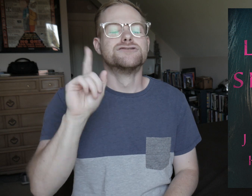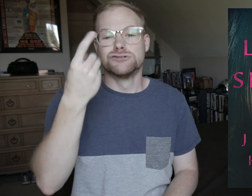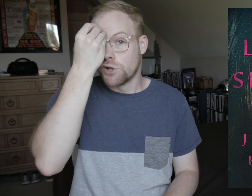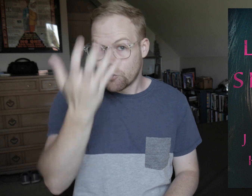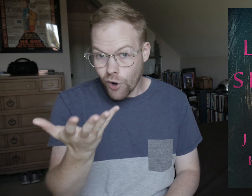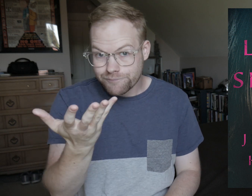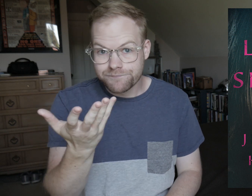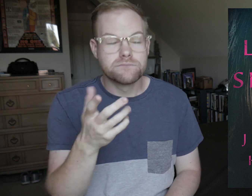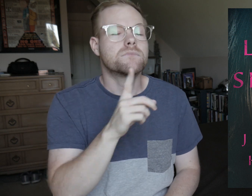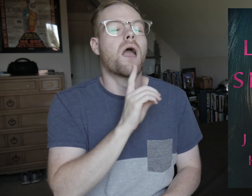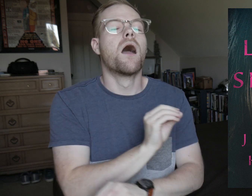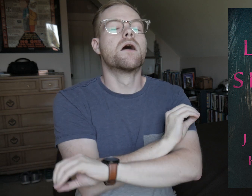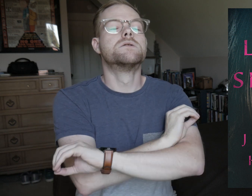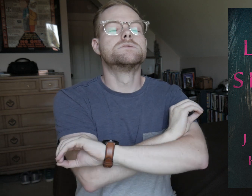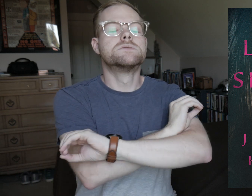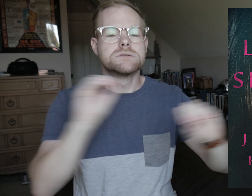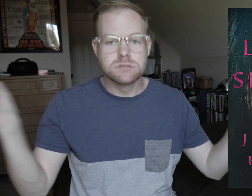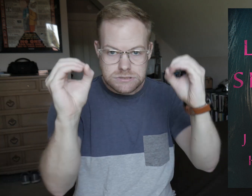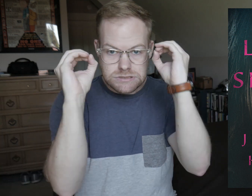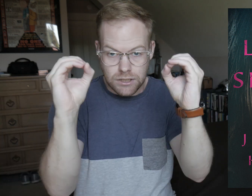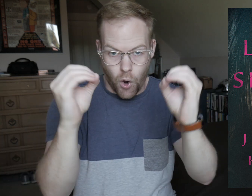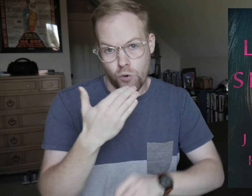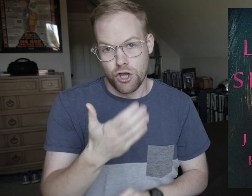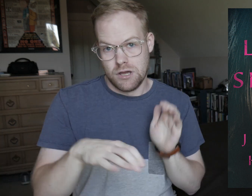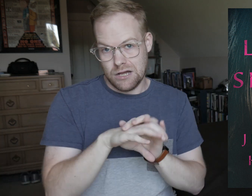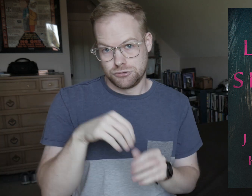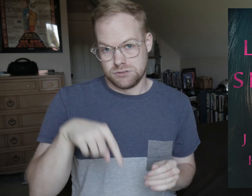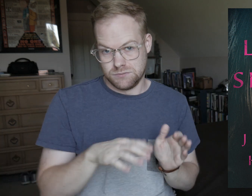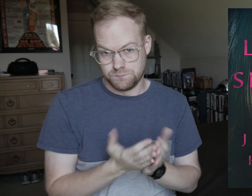Just so you know, there are zero “good” characters in this book.